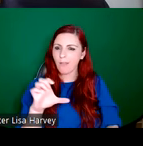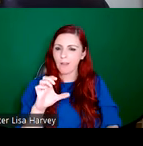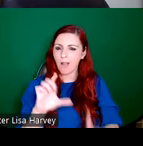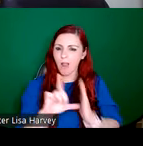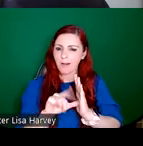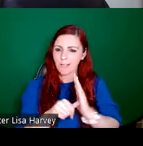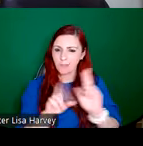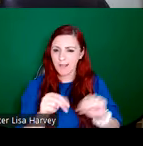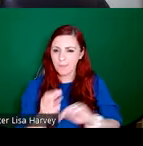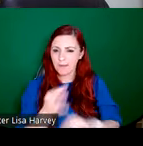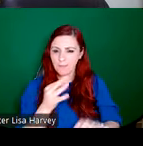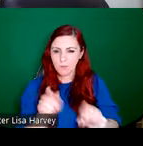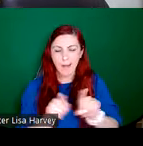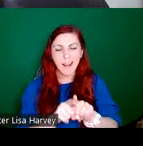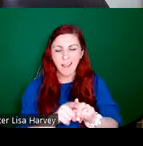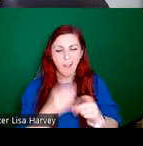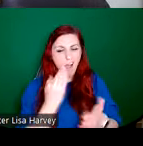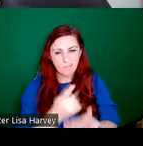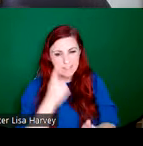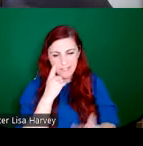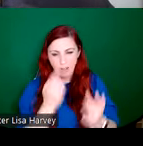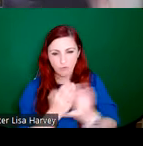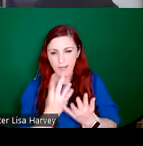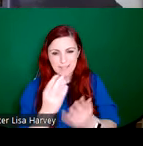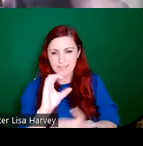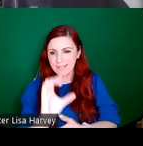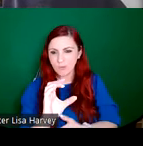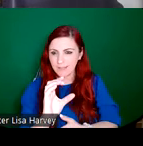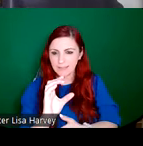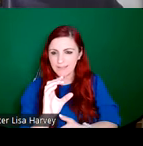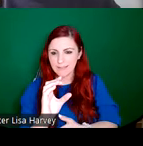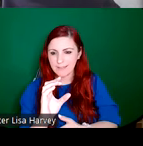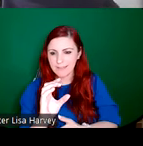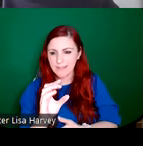frequently in 19th century stained glass. So in his Arts and Crafts movement,